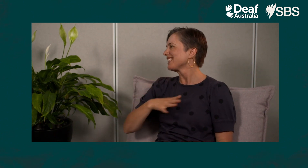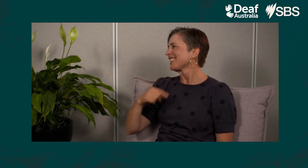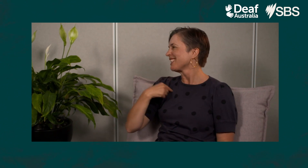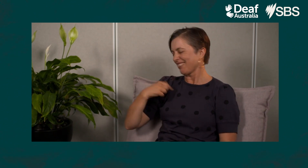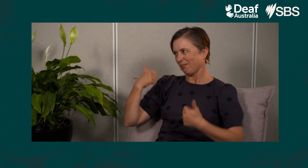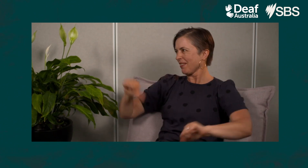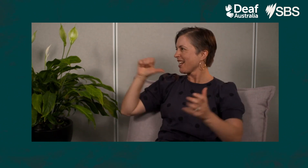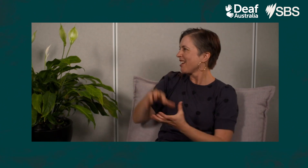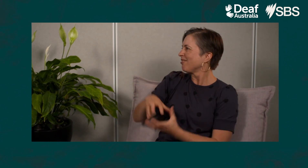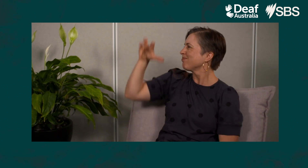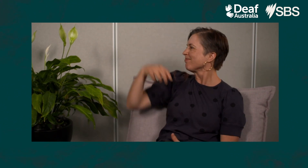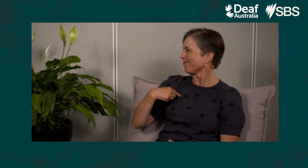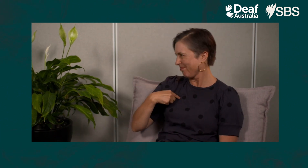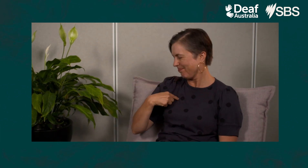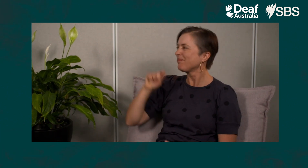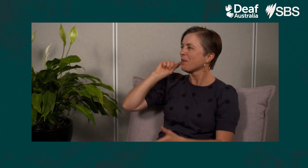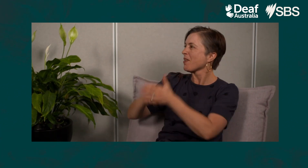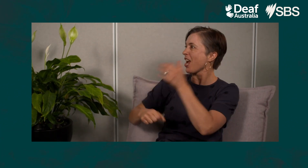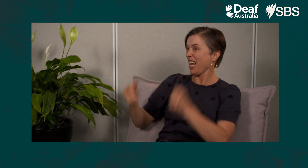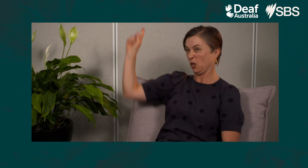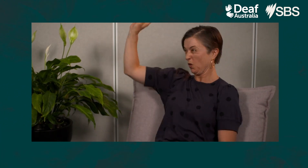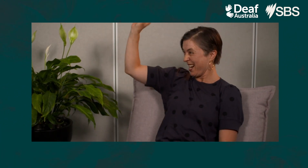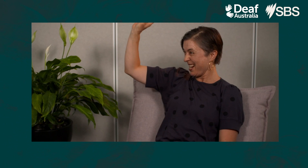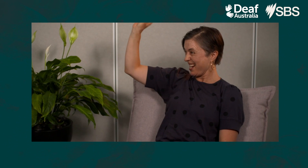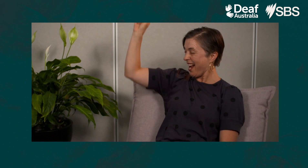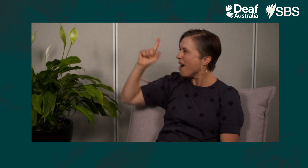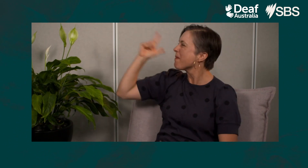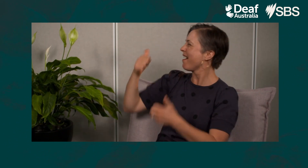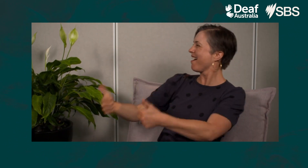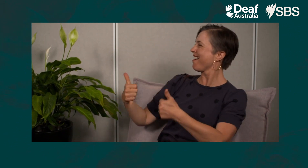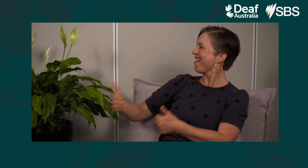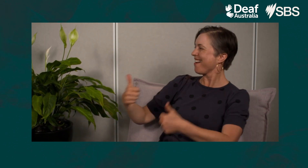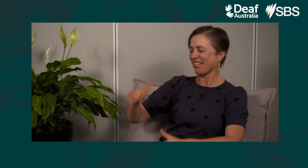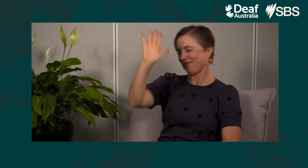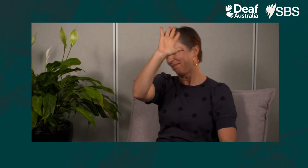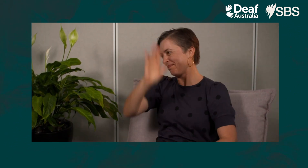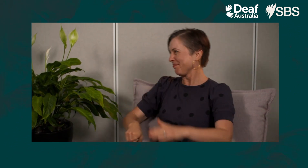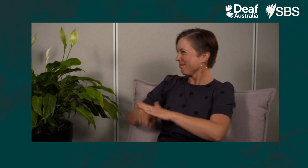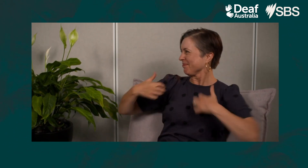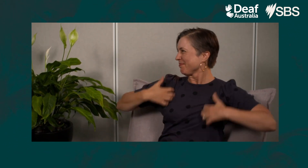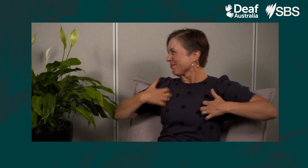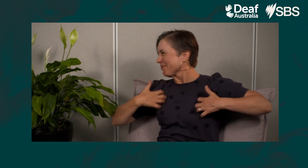he didn’t need it anymore, and he was going to buy the car that very day. The boss said – 'good on you', and off he went.